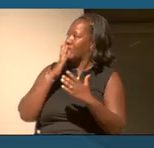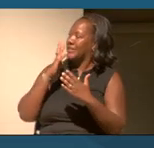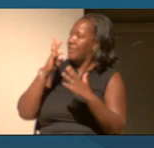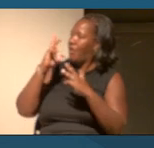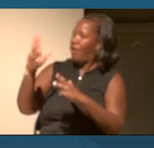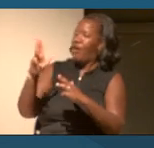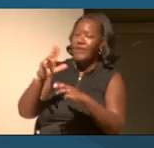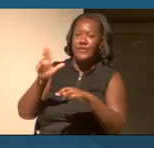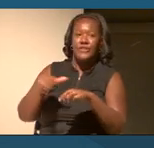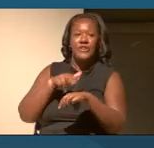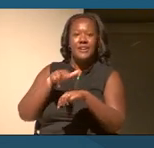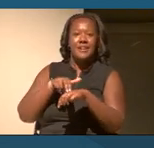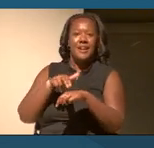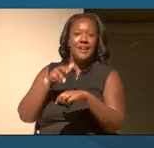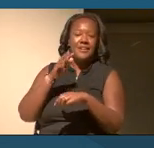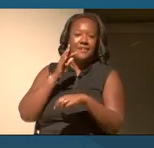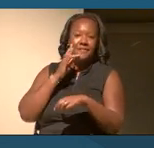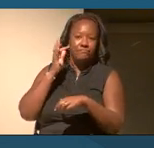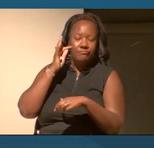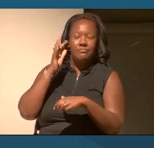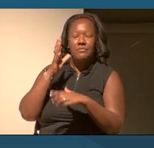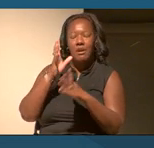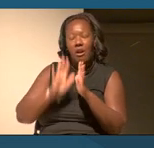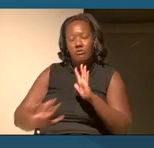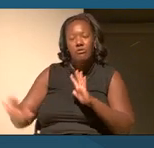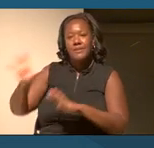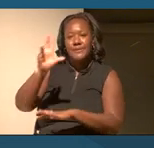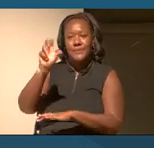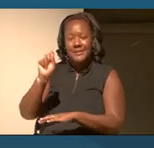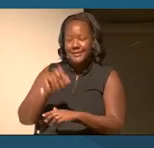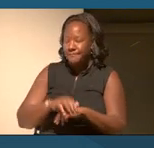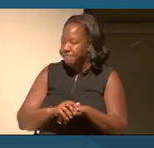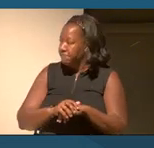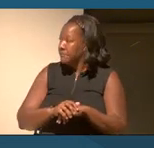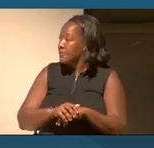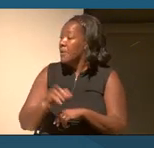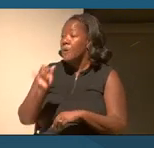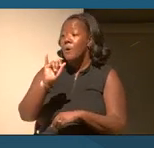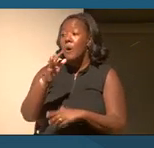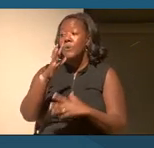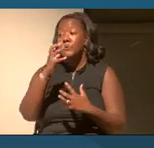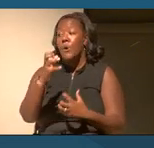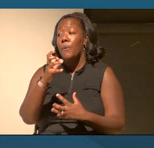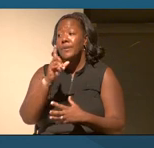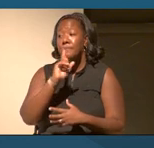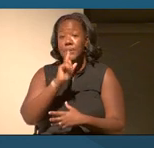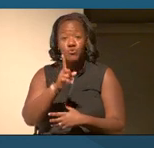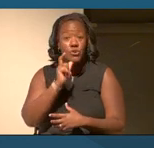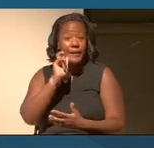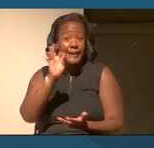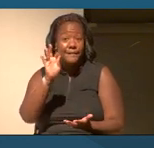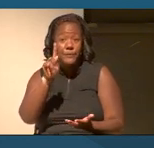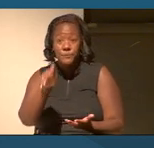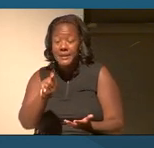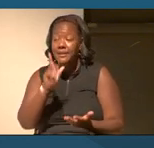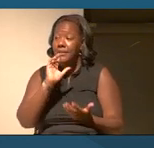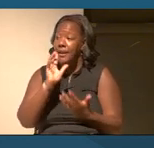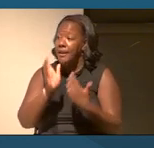So first, to start off with our land acknowledgement. I also wanna make sure that if there's any accommodations that you need or anything that